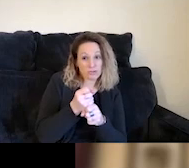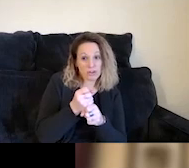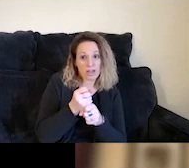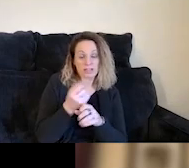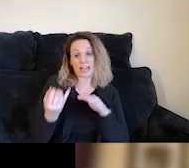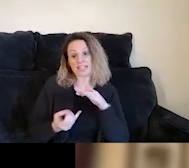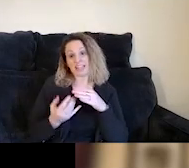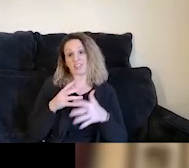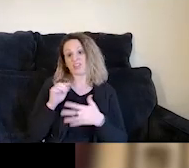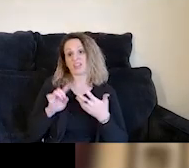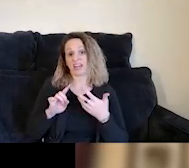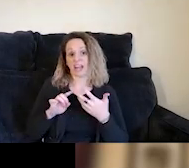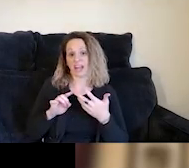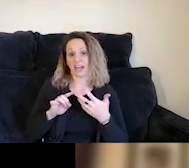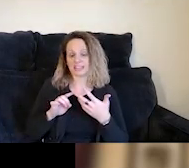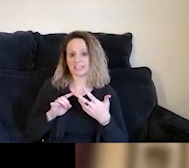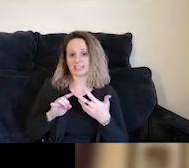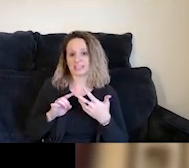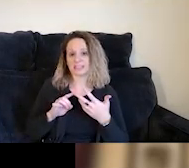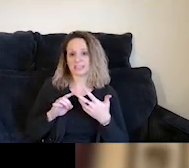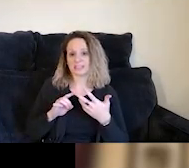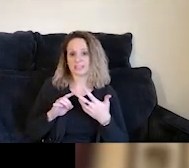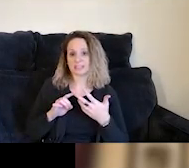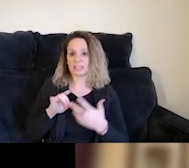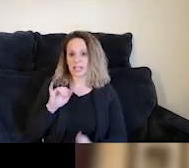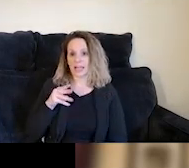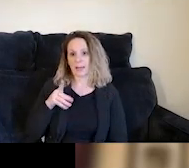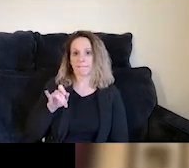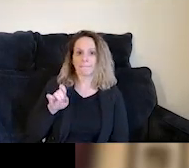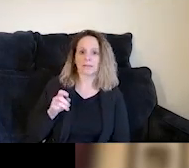and impulsivity, and judgment issues,